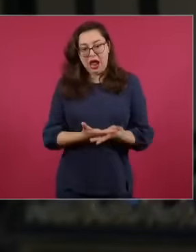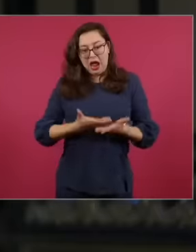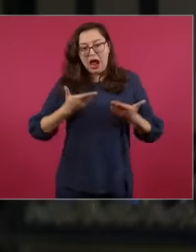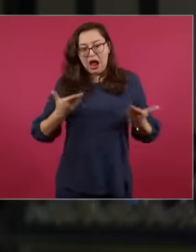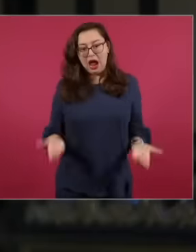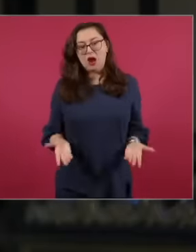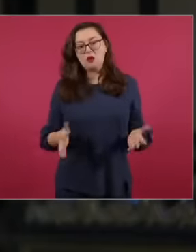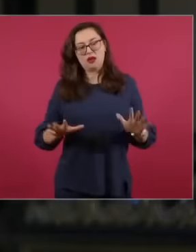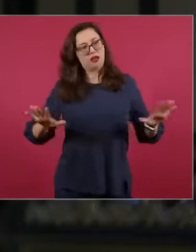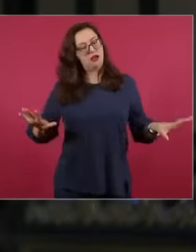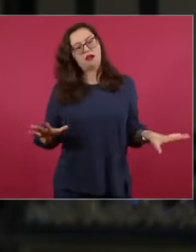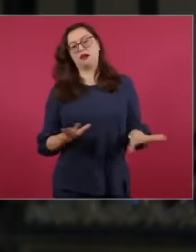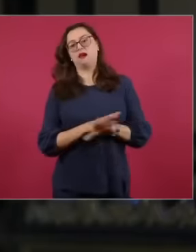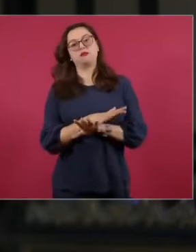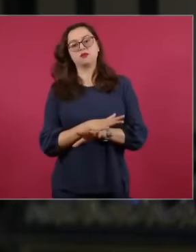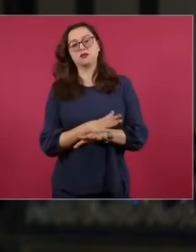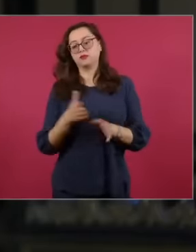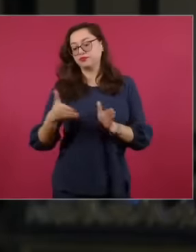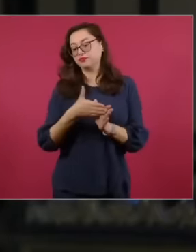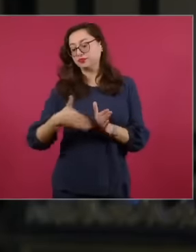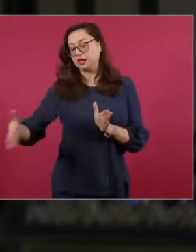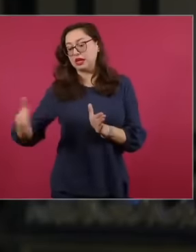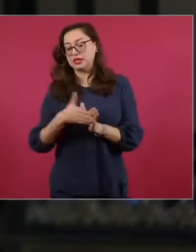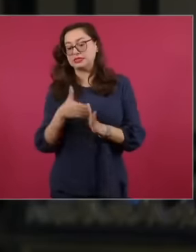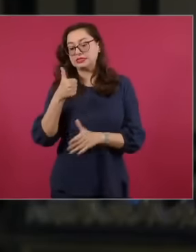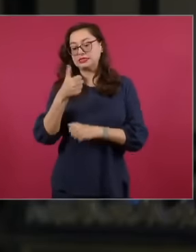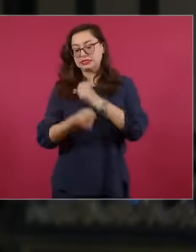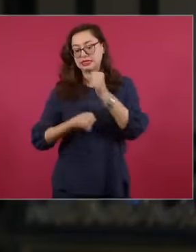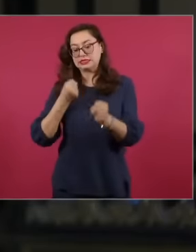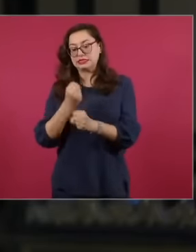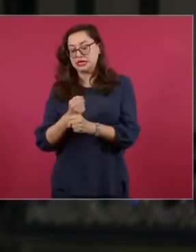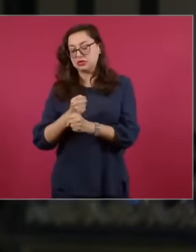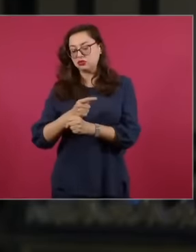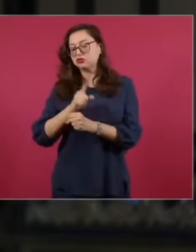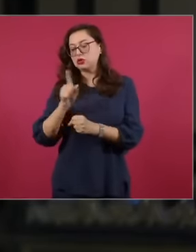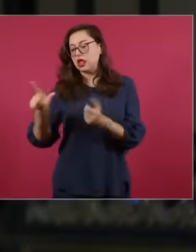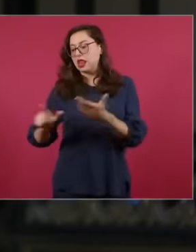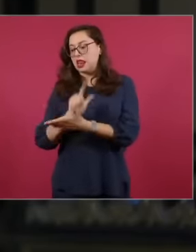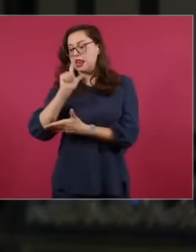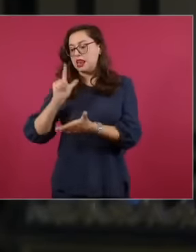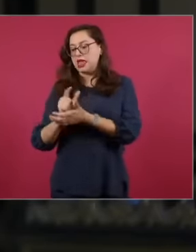national security law to regulate these agencies, quickly ask you